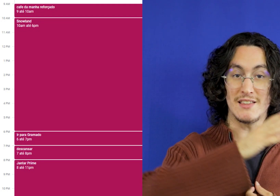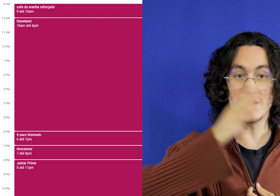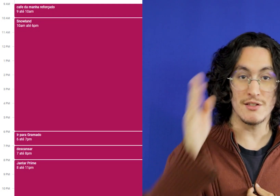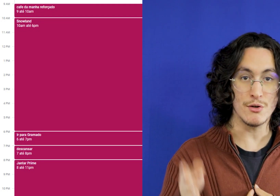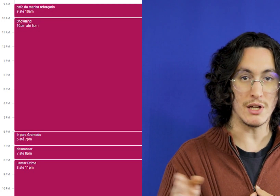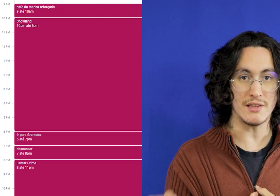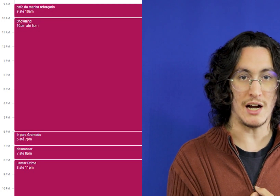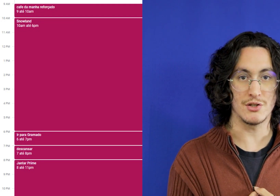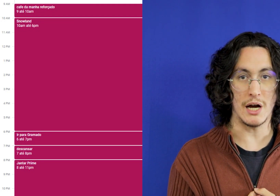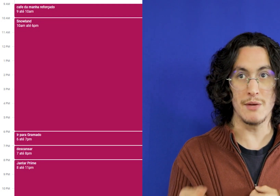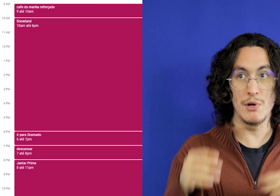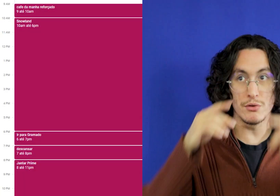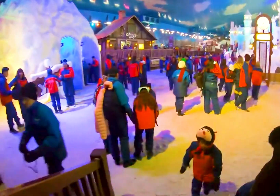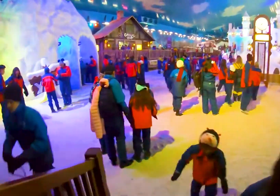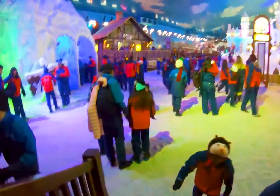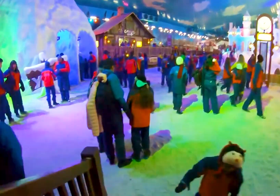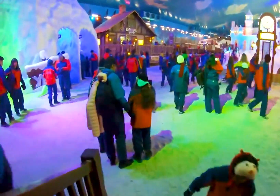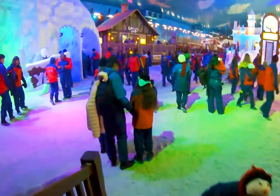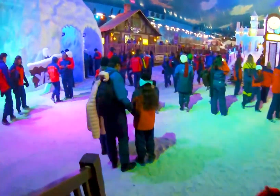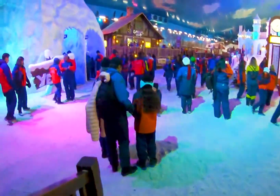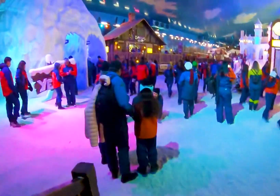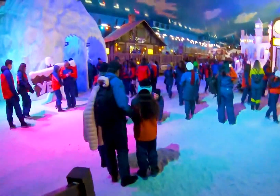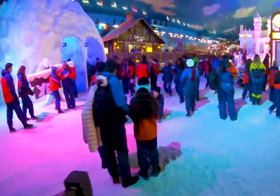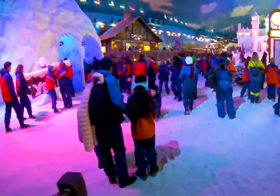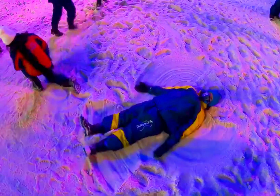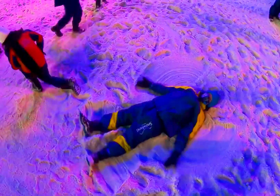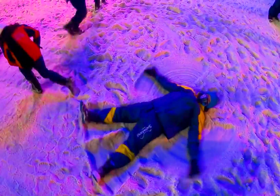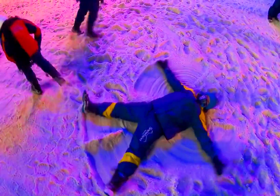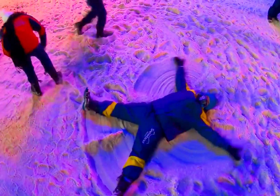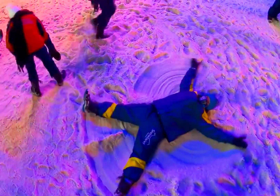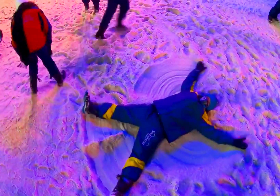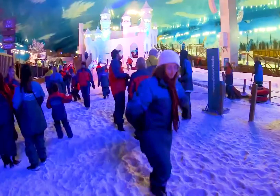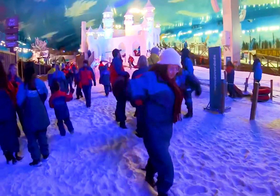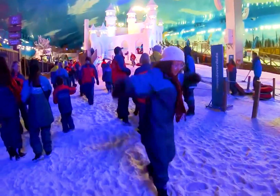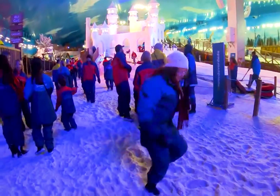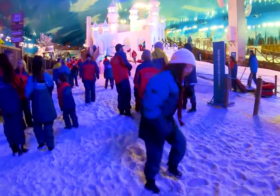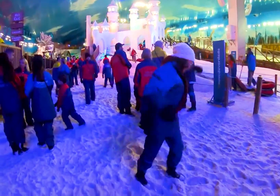stay there until 5 o'clock in the afternoon there, my God, but it's part of the whole day, yes, inside there can be a queue